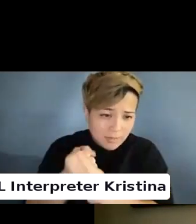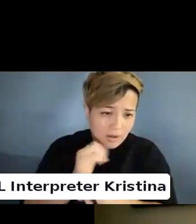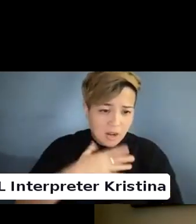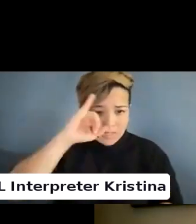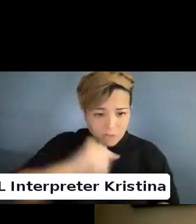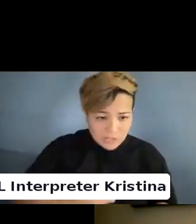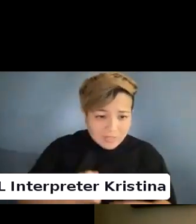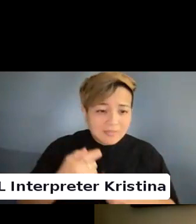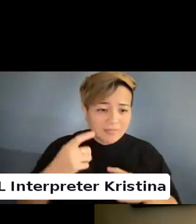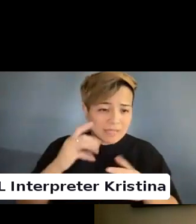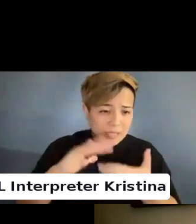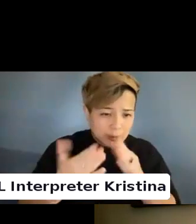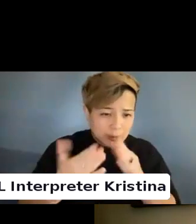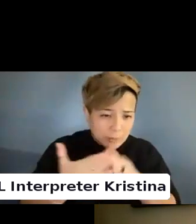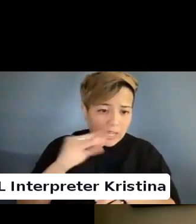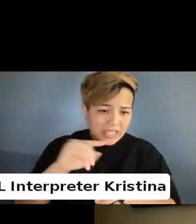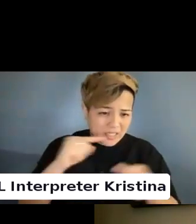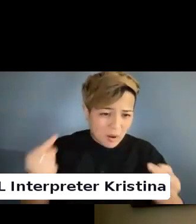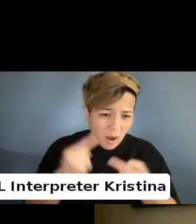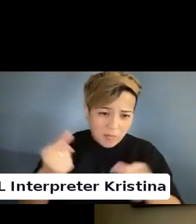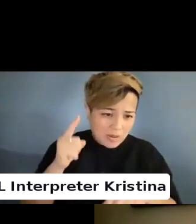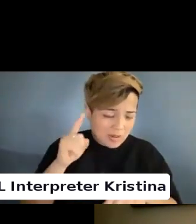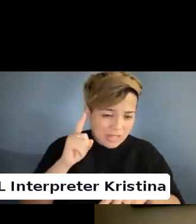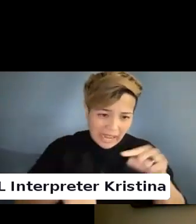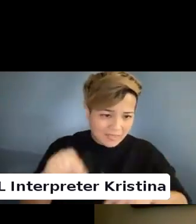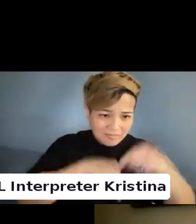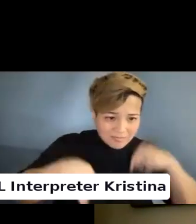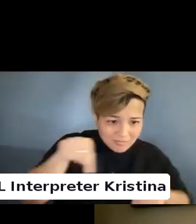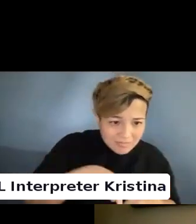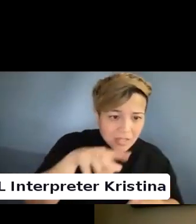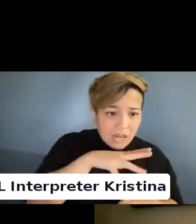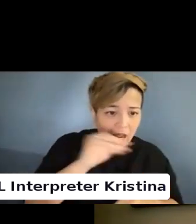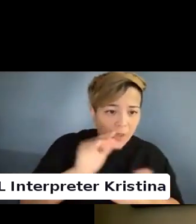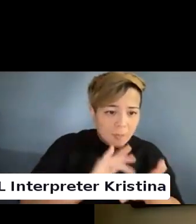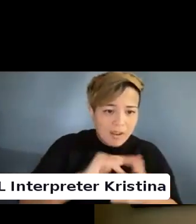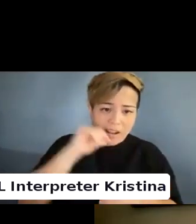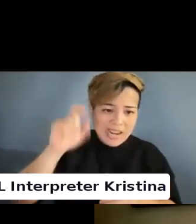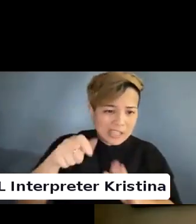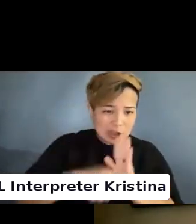However, here today this panel is not included when talking about LGBT thoughts.